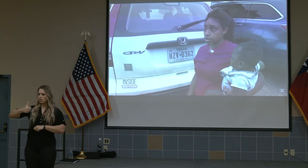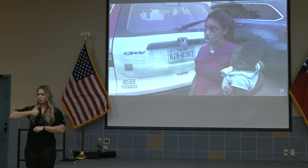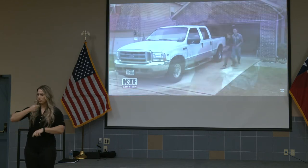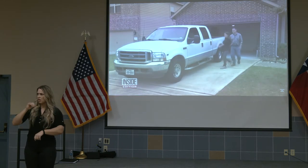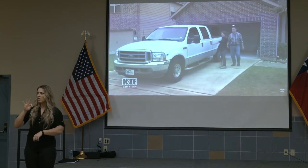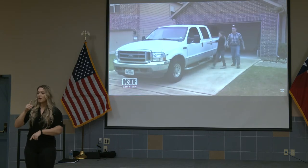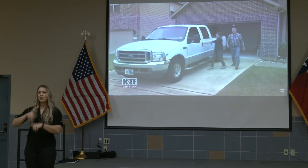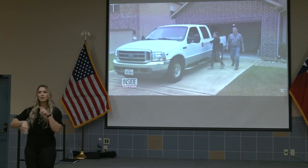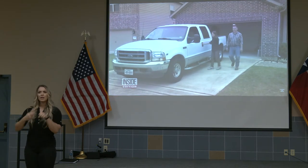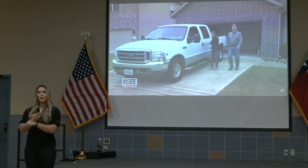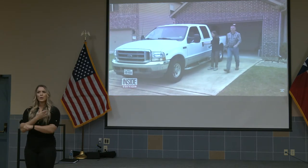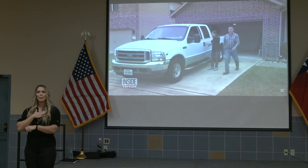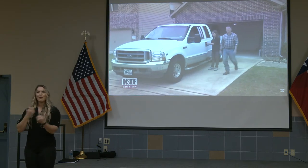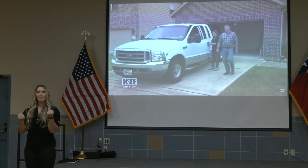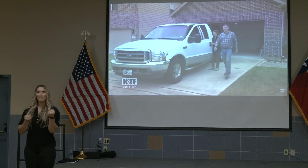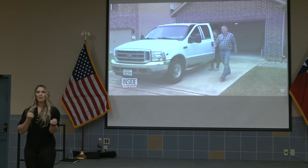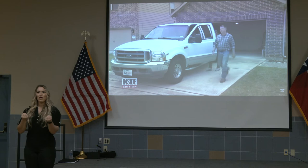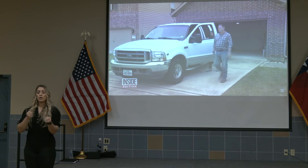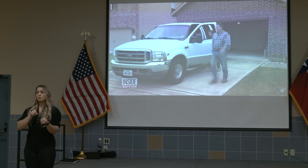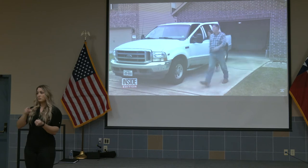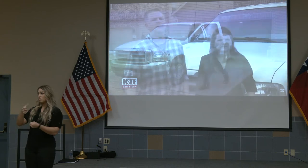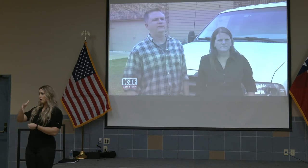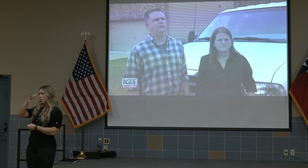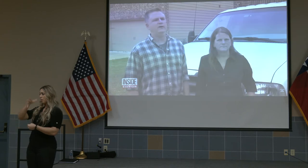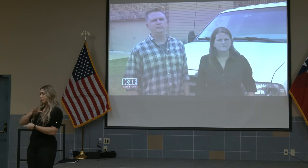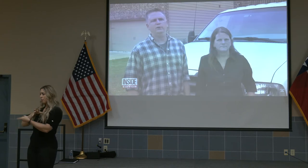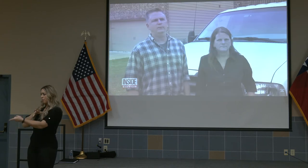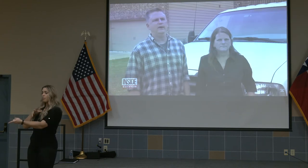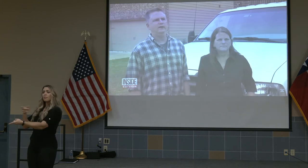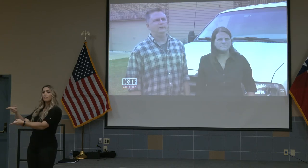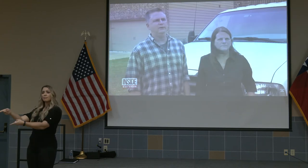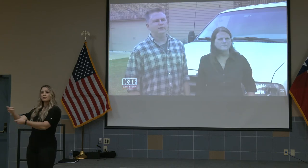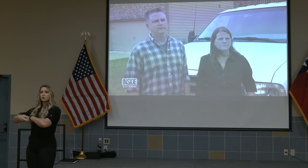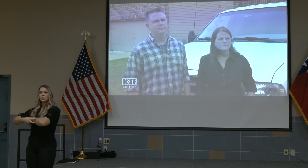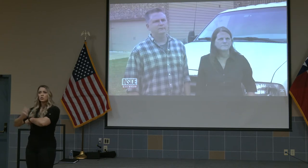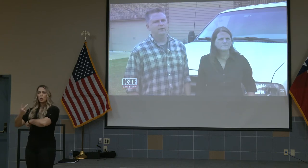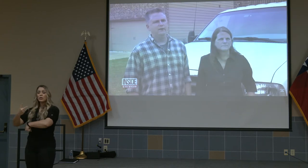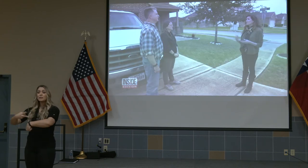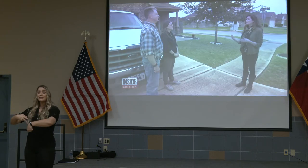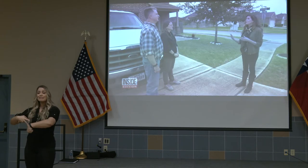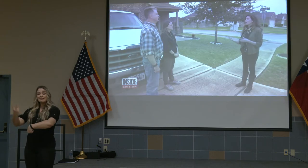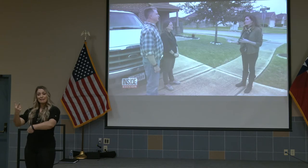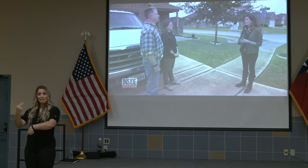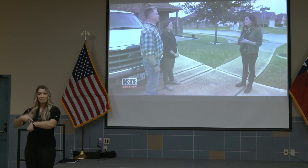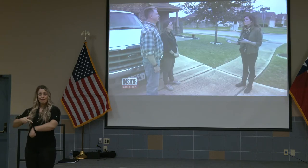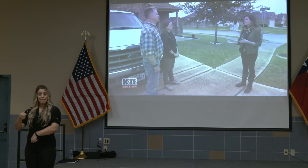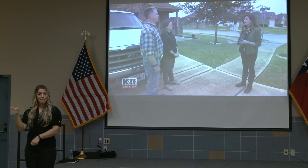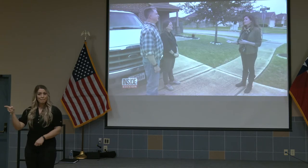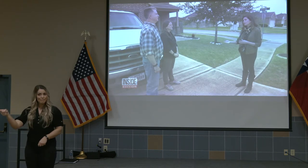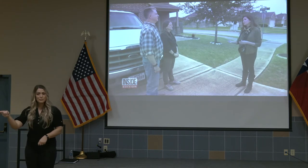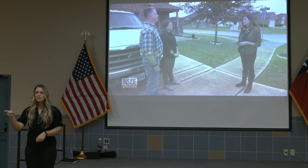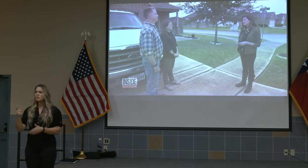Stephen and Karen Adams had theirs stolen for the second time. What's the process going to be like to replace it?